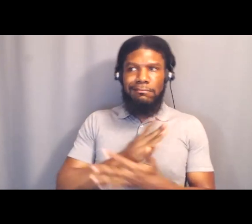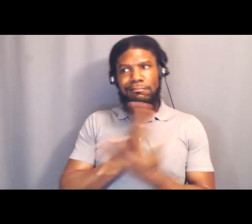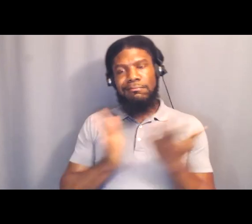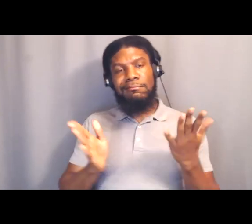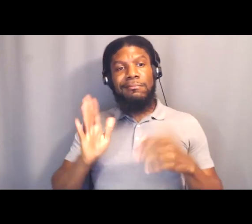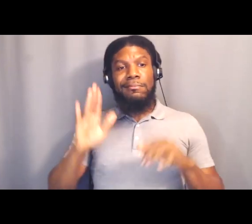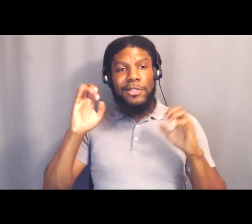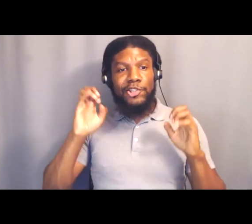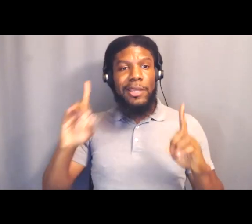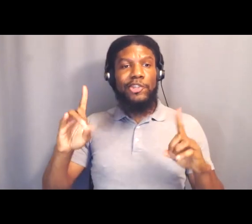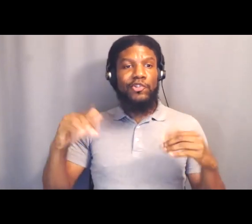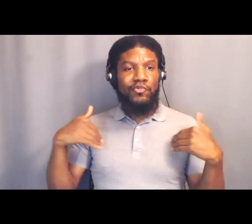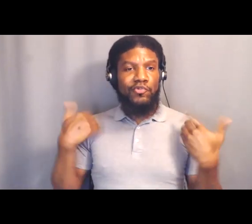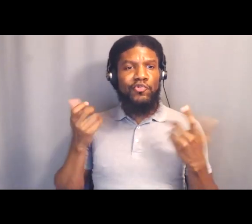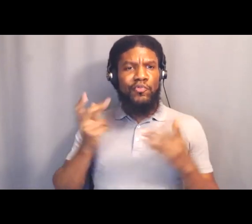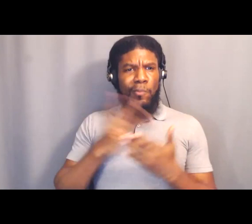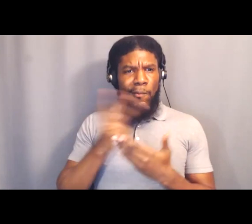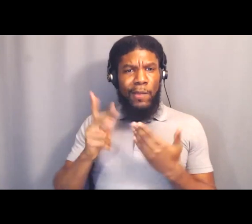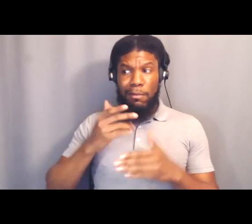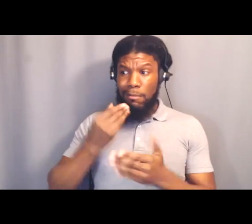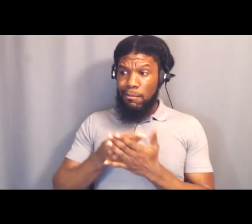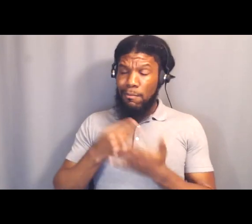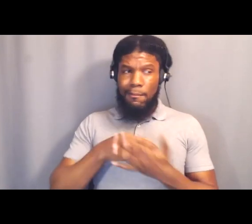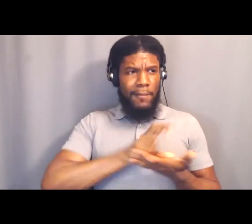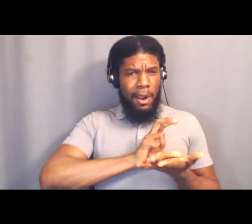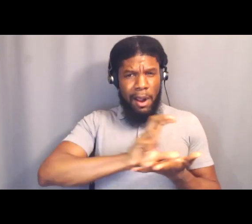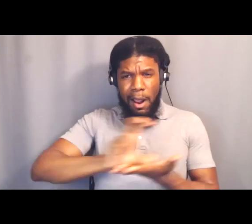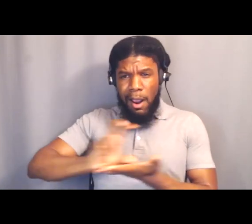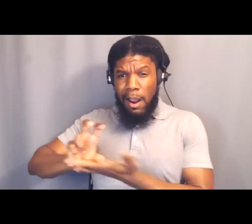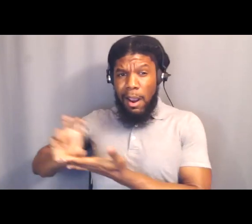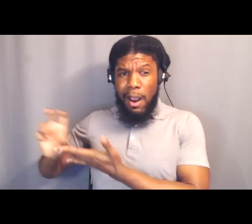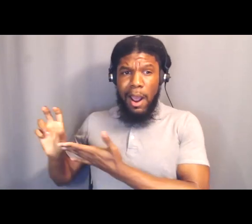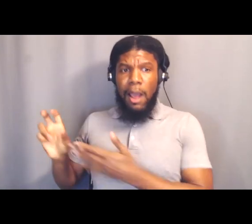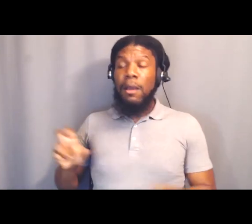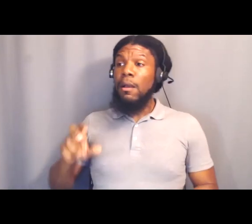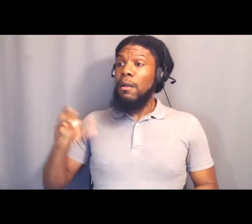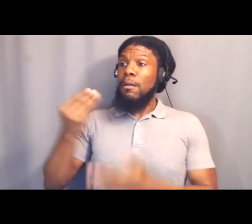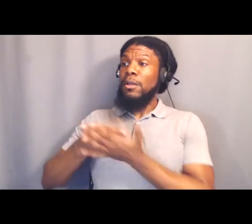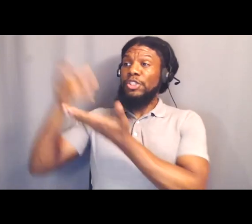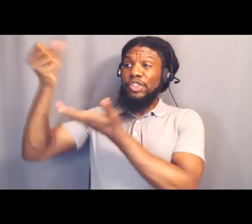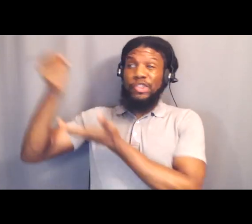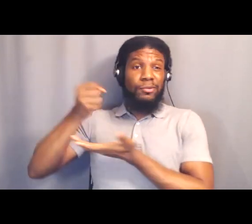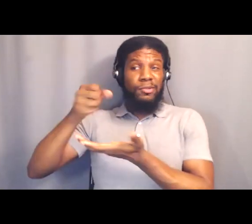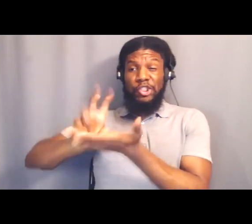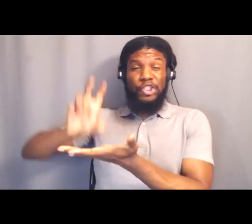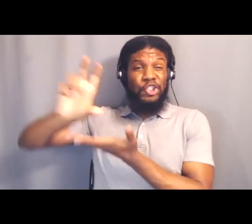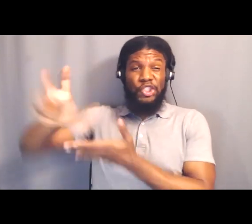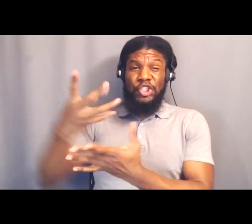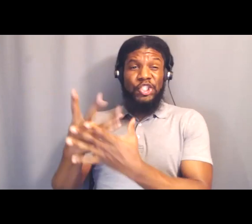And that money should be taken out of things like jails, the largest jail system in the world.